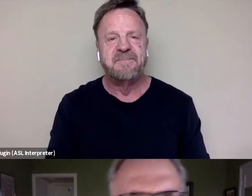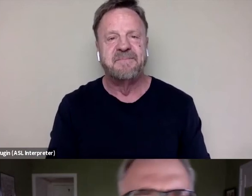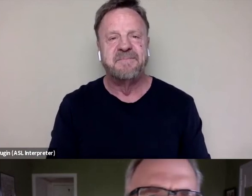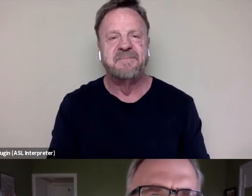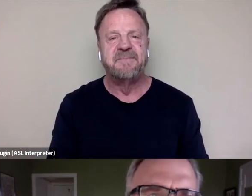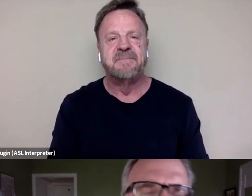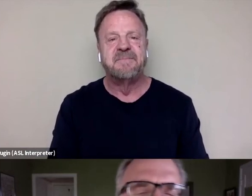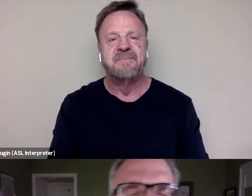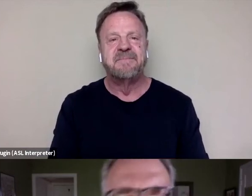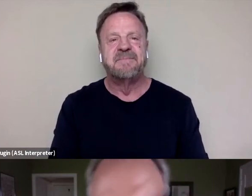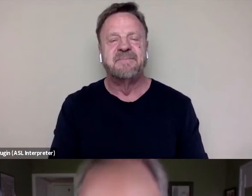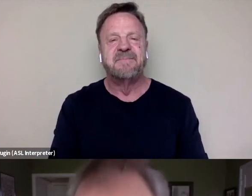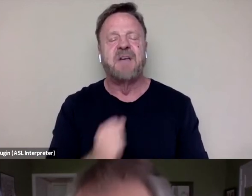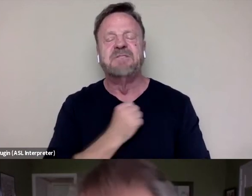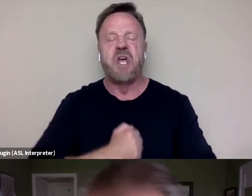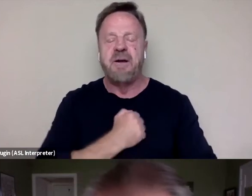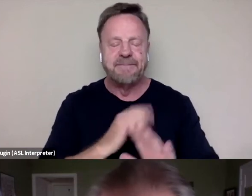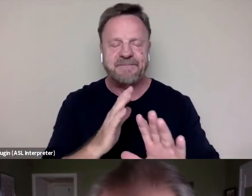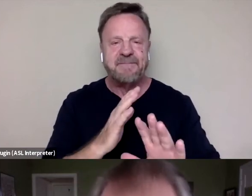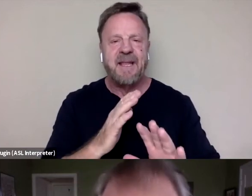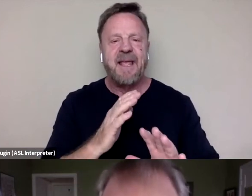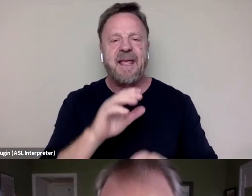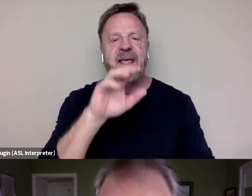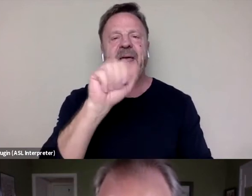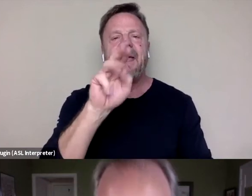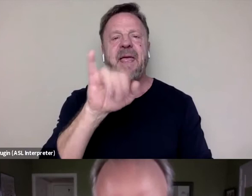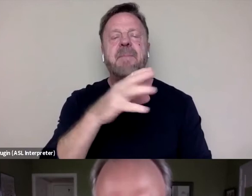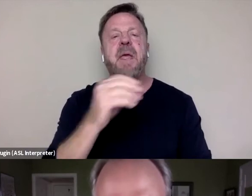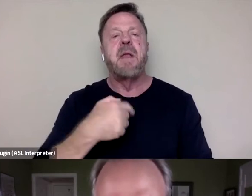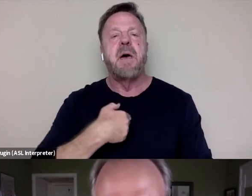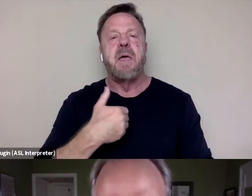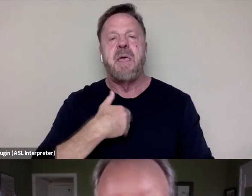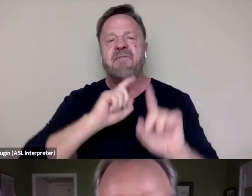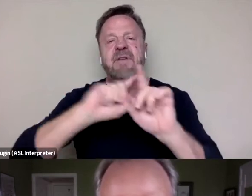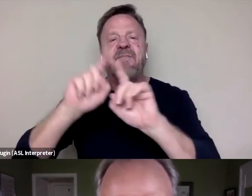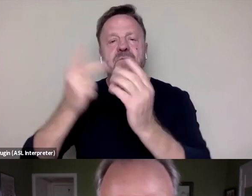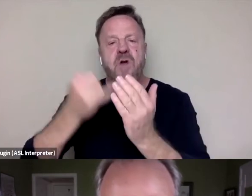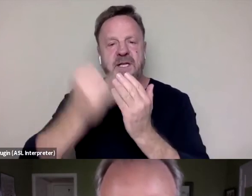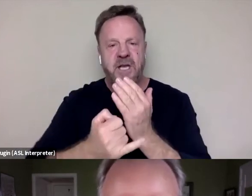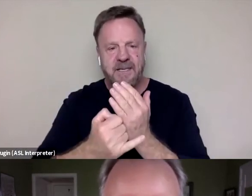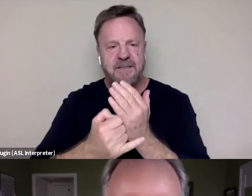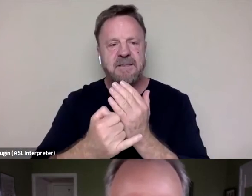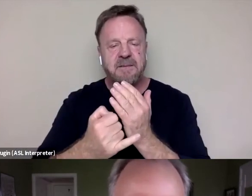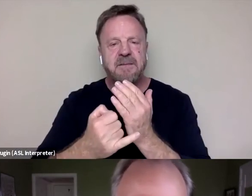No audio. Sorry, yeah. Amy and I have a number of different projects that we're deeply involved in,